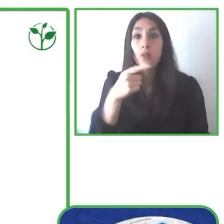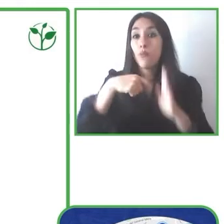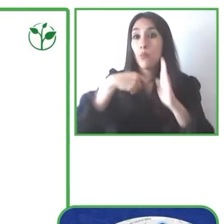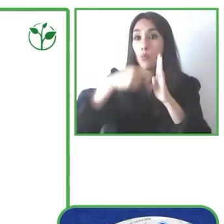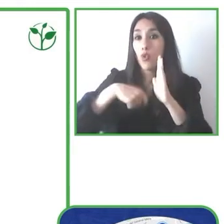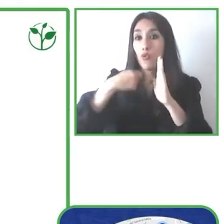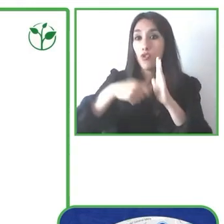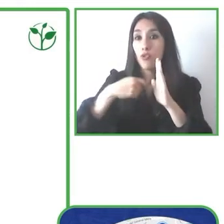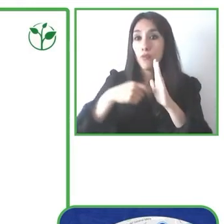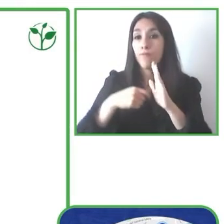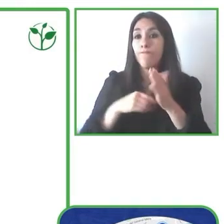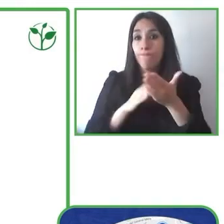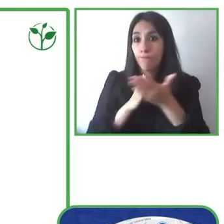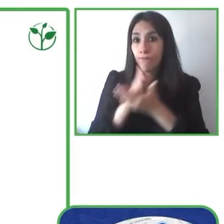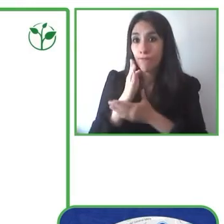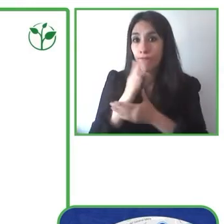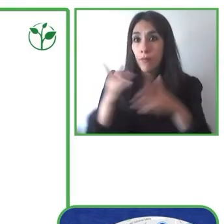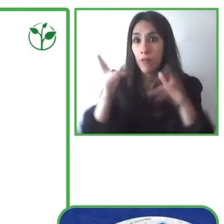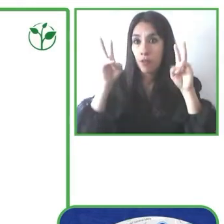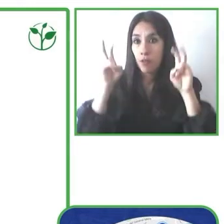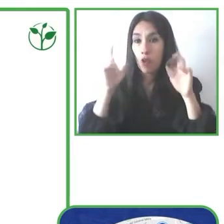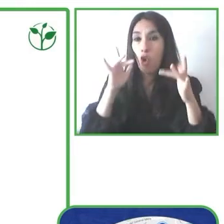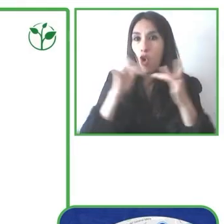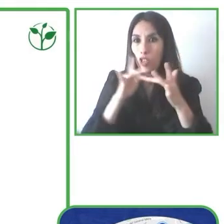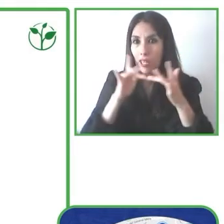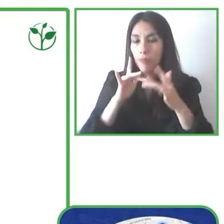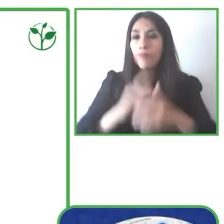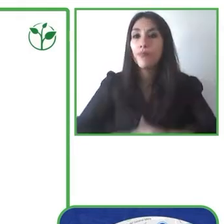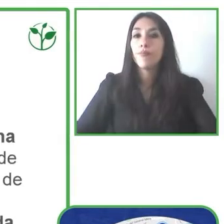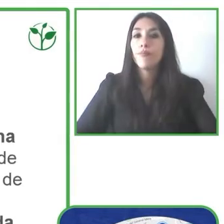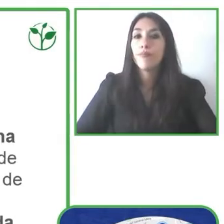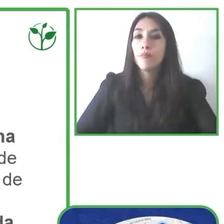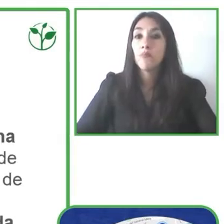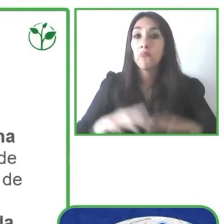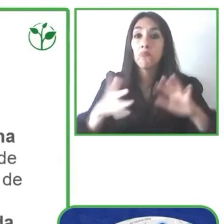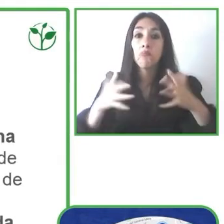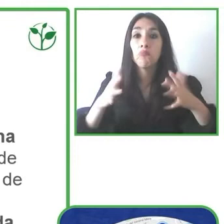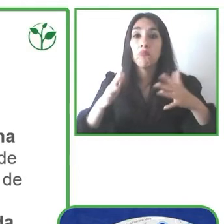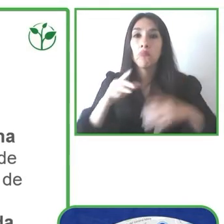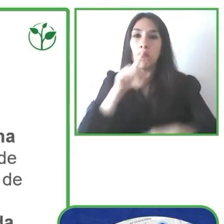it was something that I thought of because my own personal situation but it's a situation that I